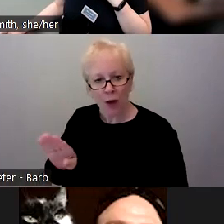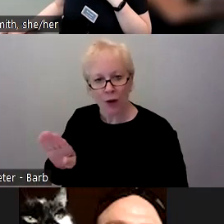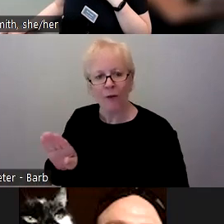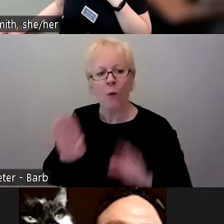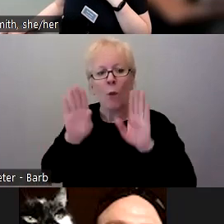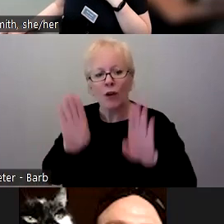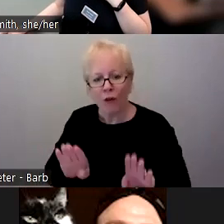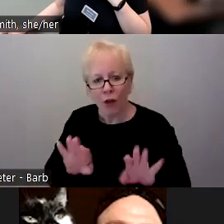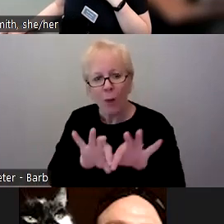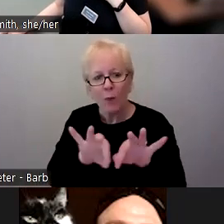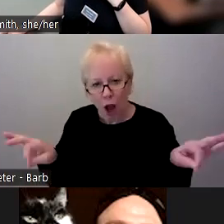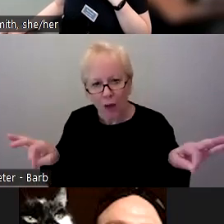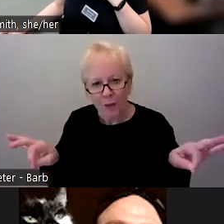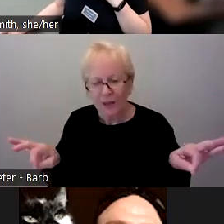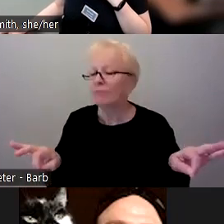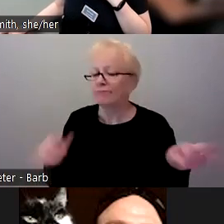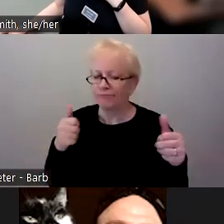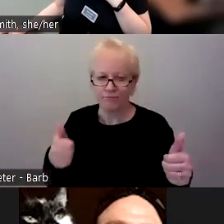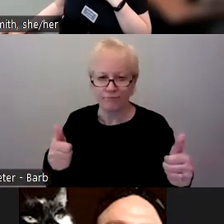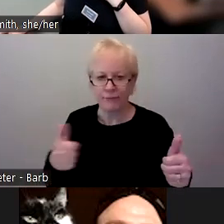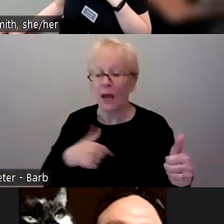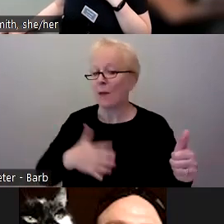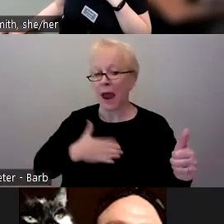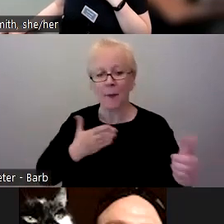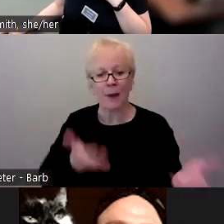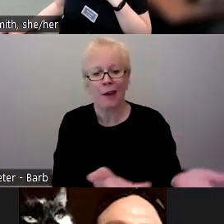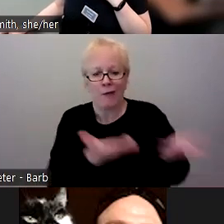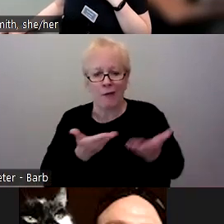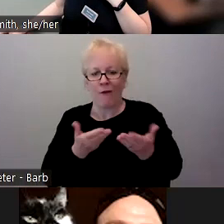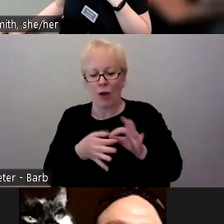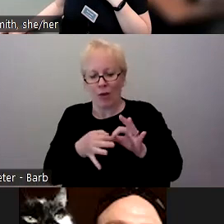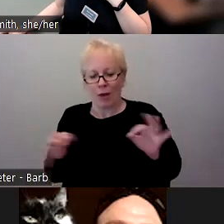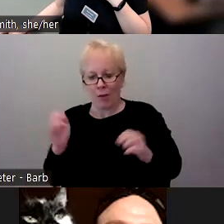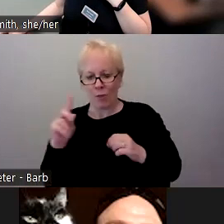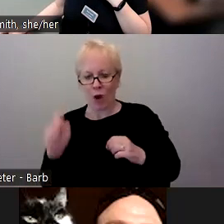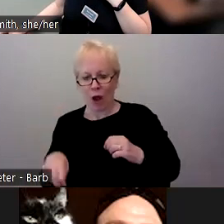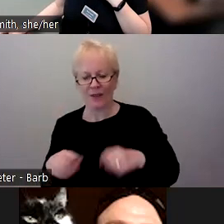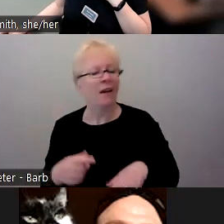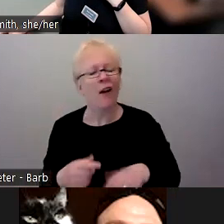they were great, I'm really glad we got them. I don't think we ever answered any of the prompts in our conversations.